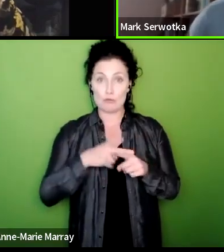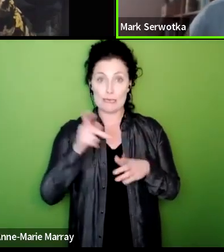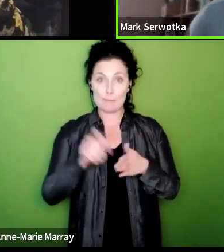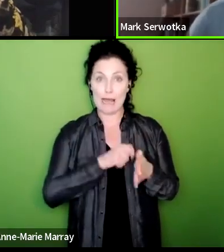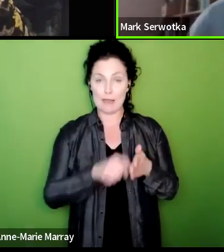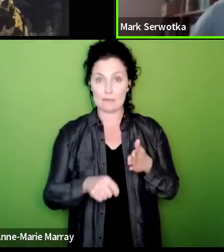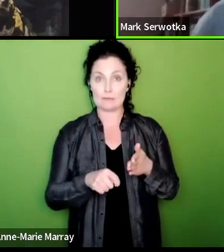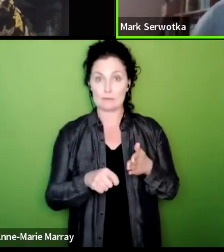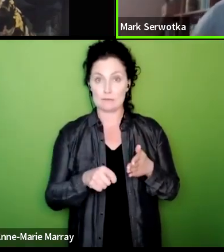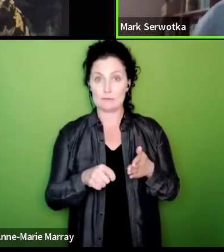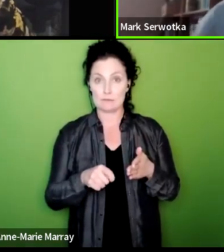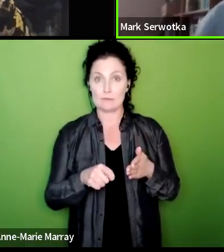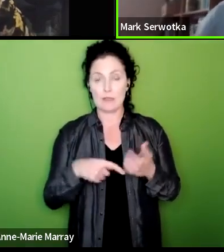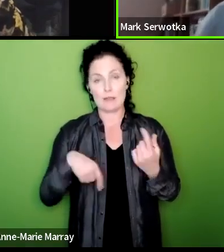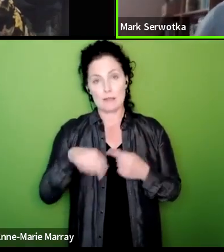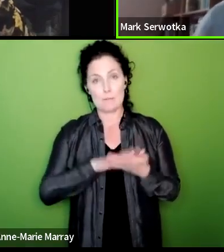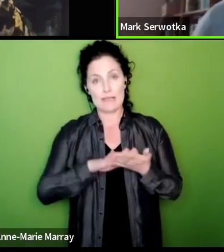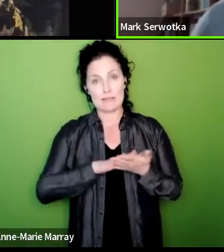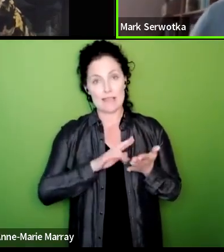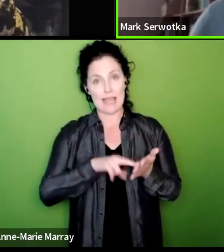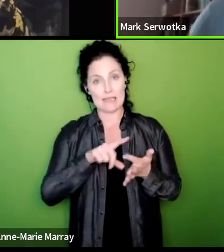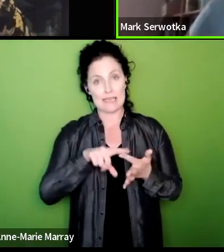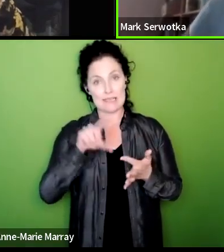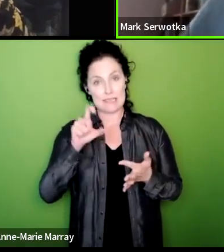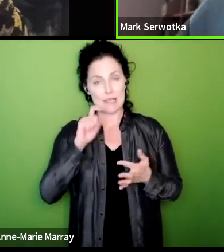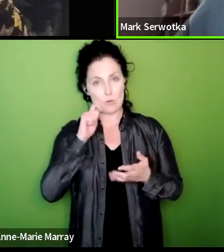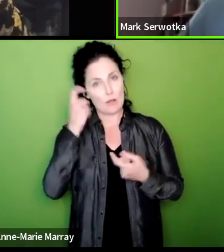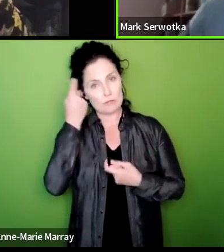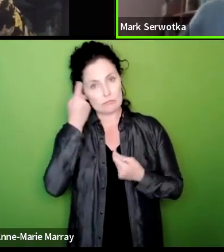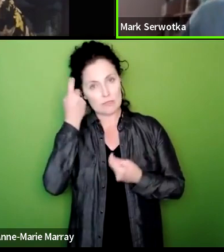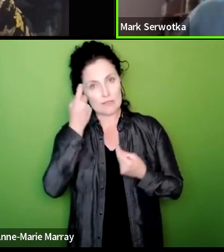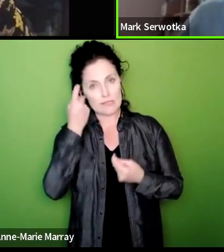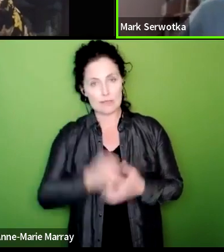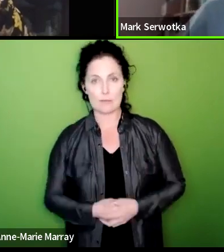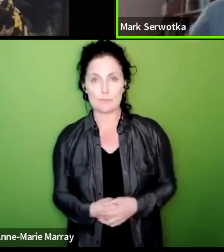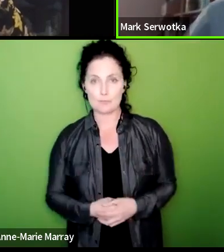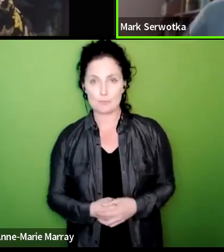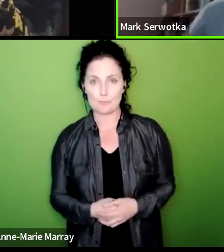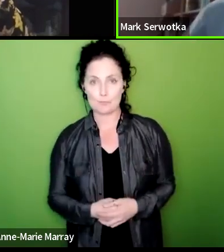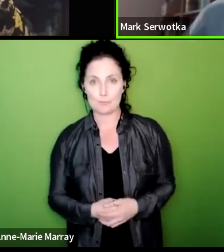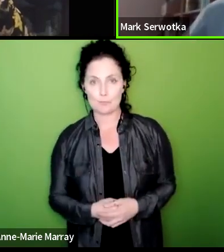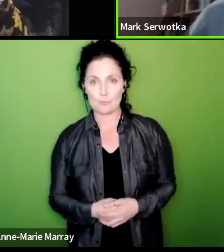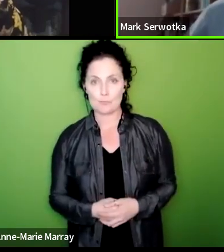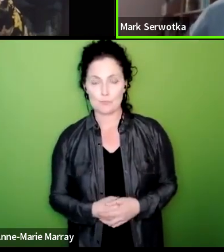the NEC can can consider that as well so the government is now seeing the headlines they've